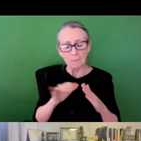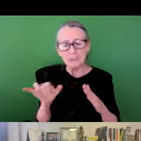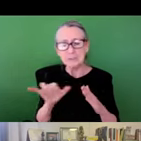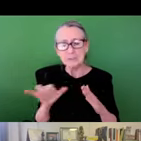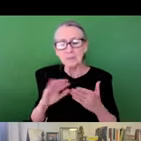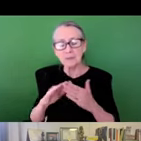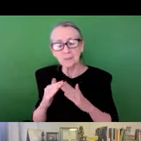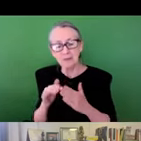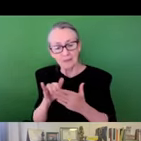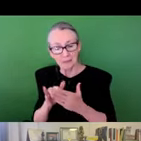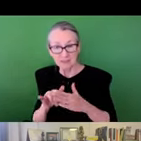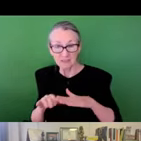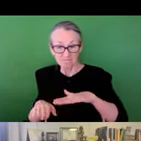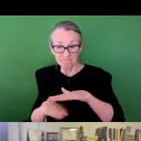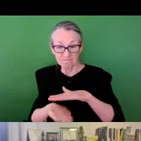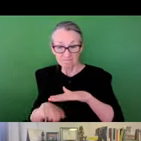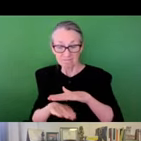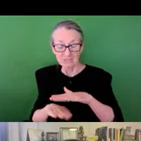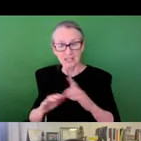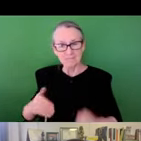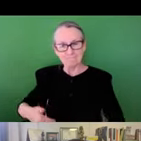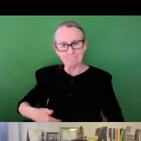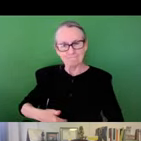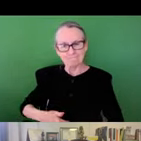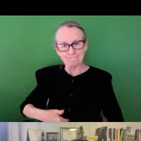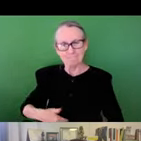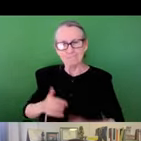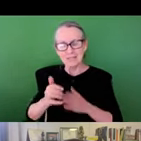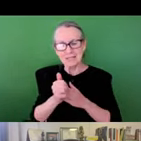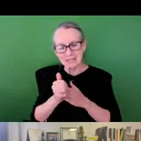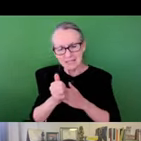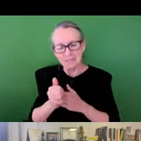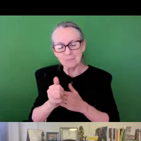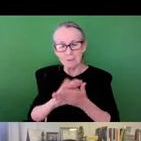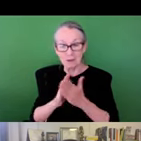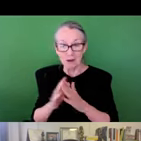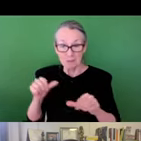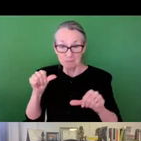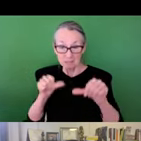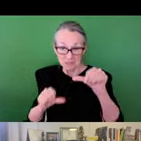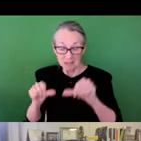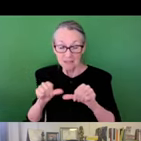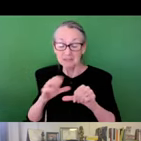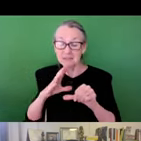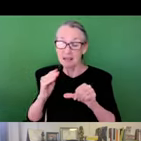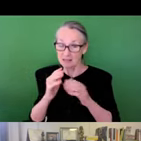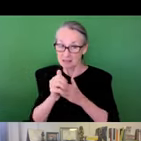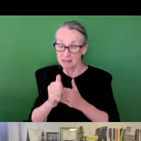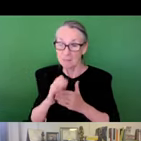and built environments, not only for my community but similar communities? And that is fundamentally the intuition that has led me